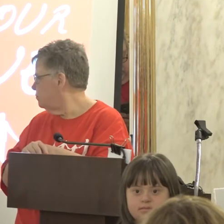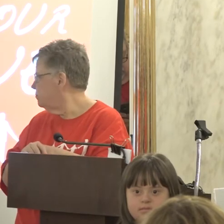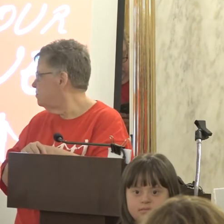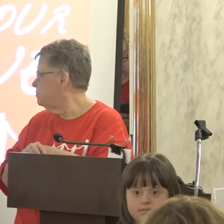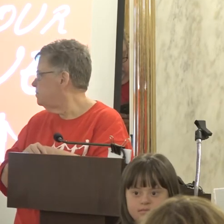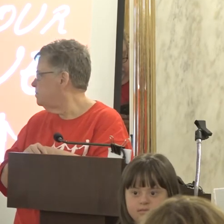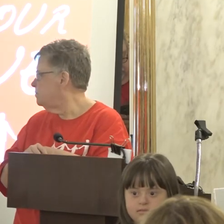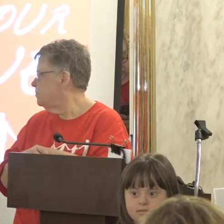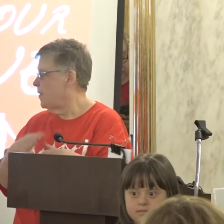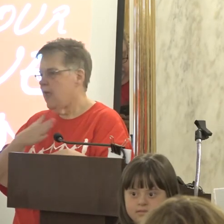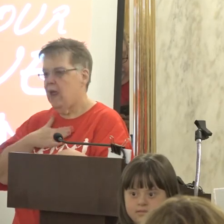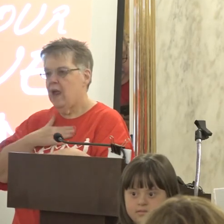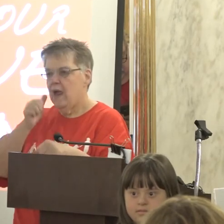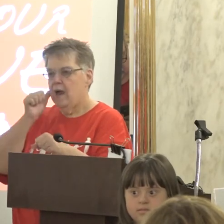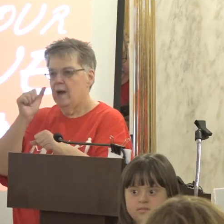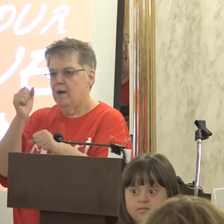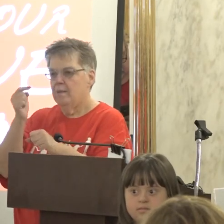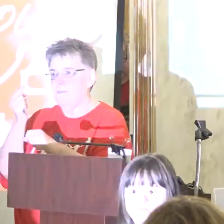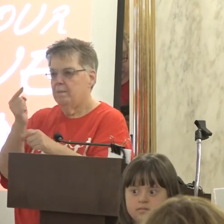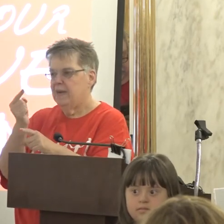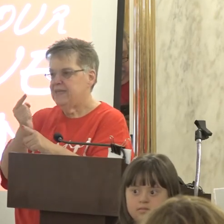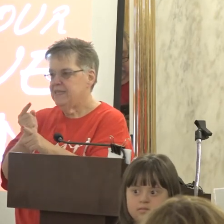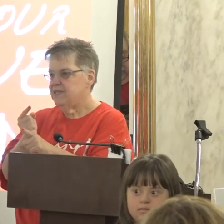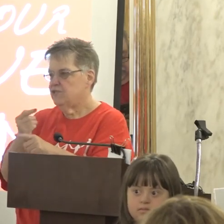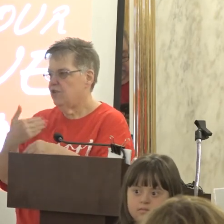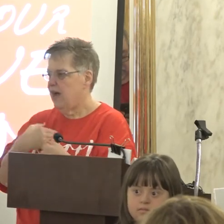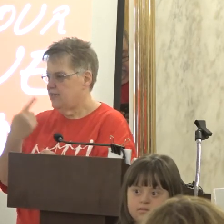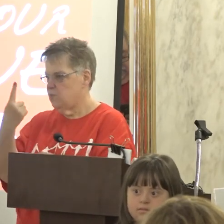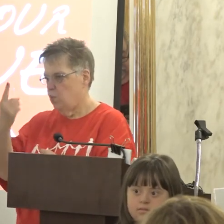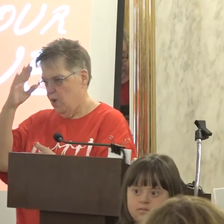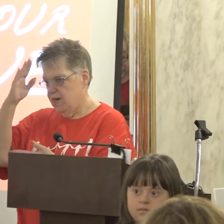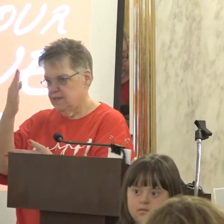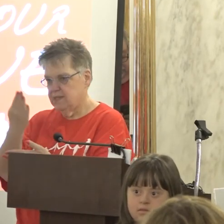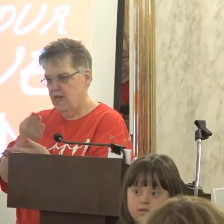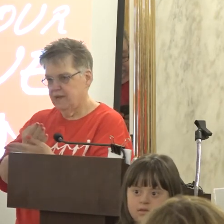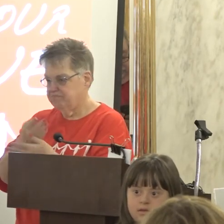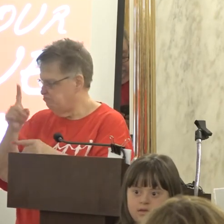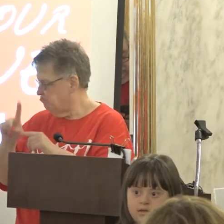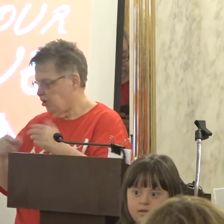My sister has one son And couldn't have any more children